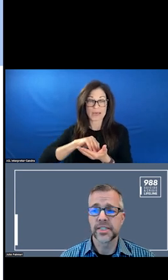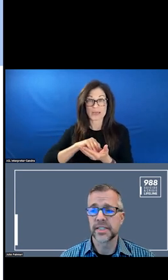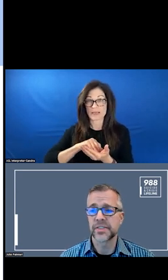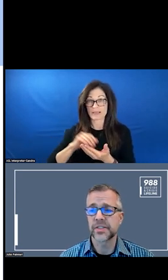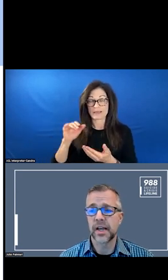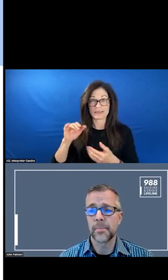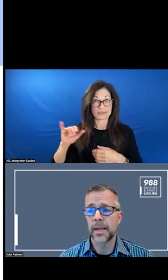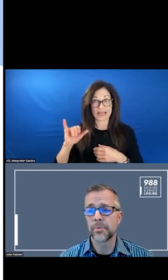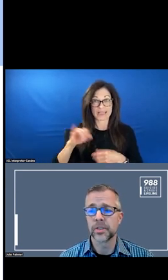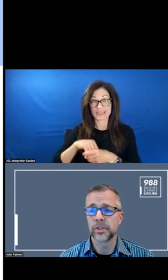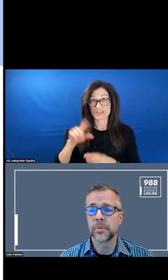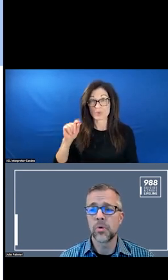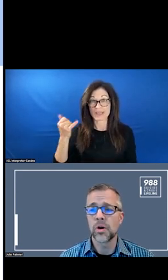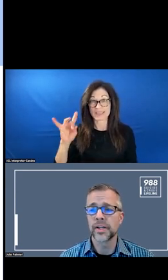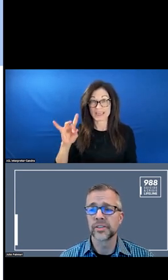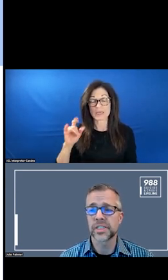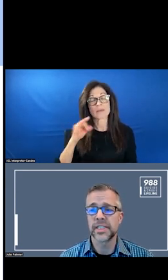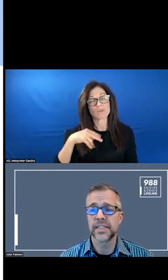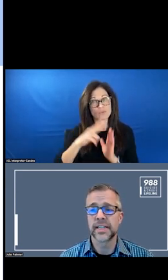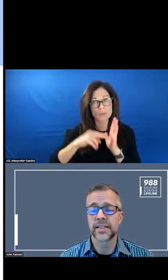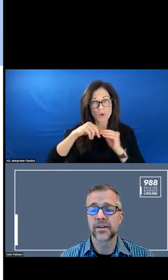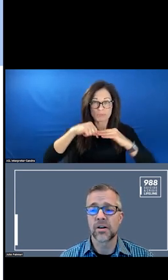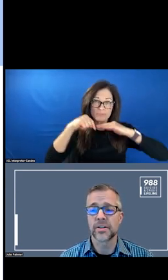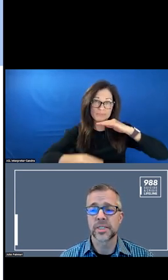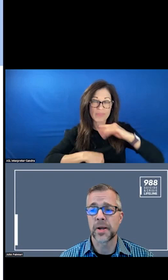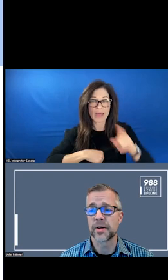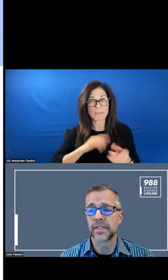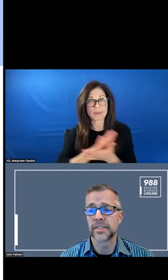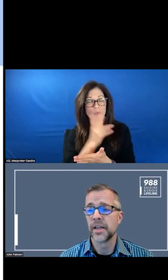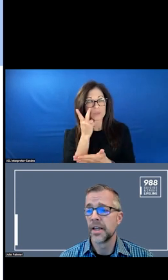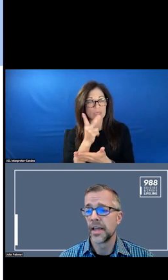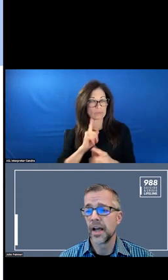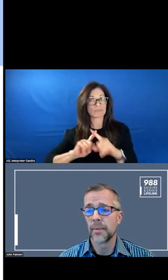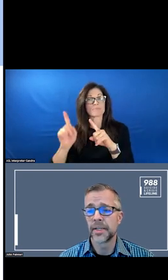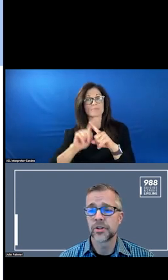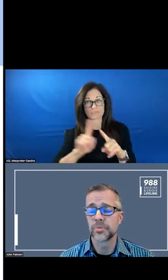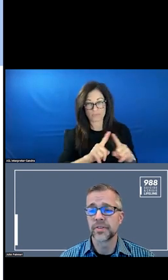INTO THE PAPER MORE, YOU WILL SEE THERE ARE DISPARITIES IN TERMS